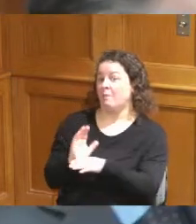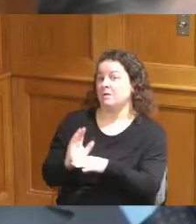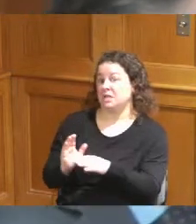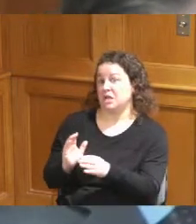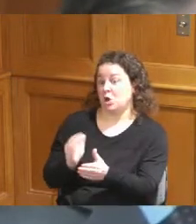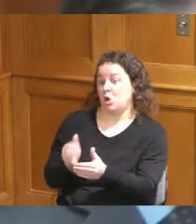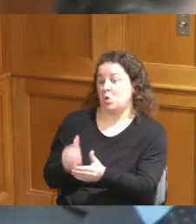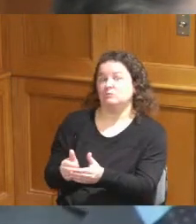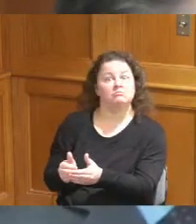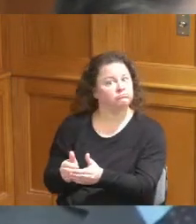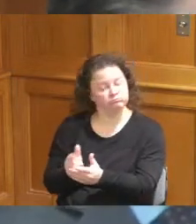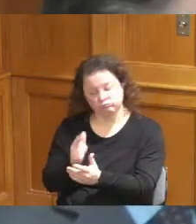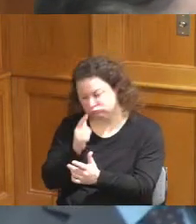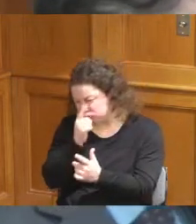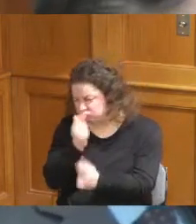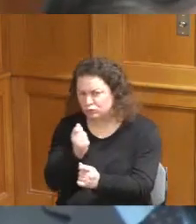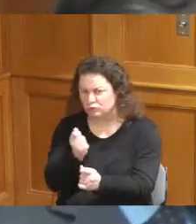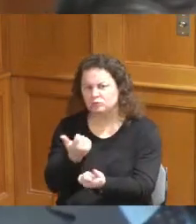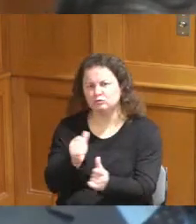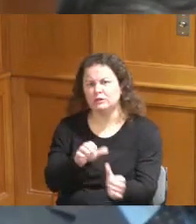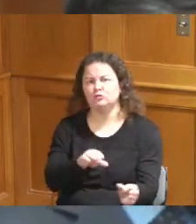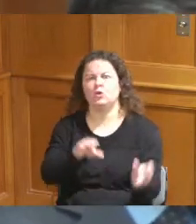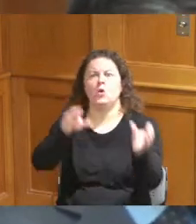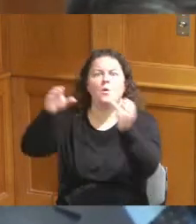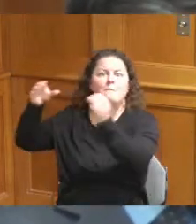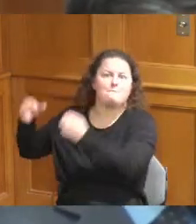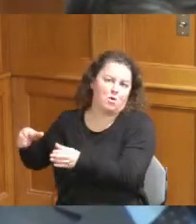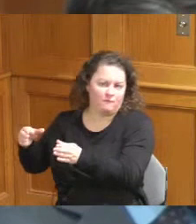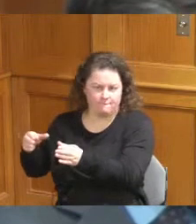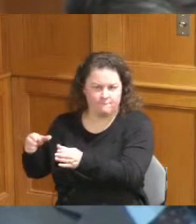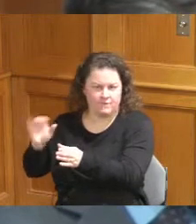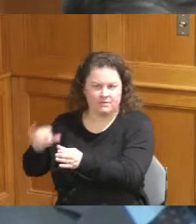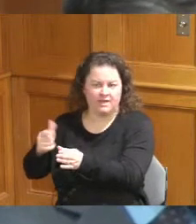Interest I would think in moving the gun range but I love the idea of additional companies that